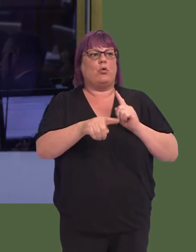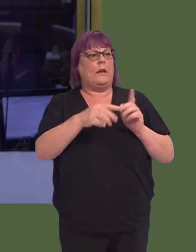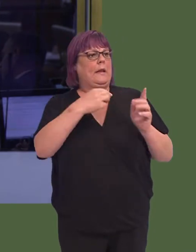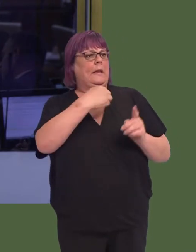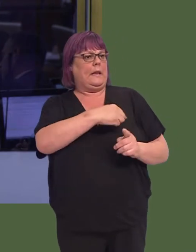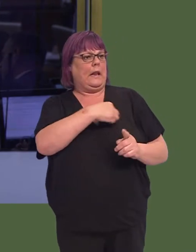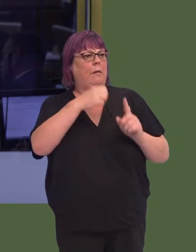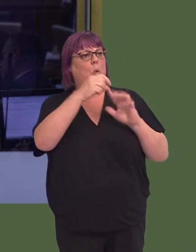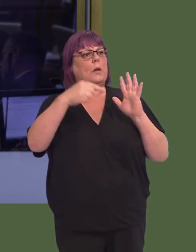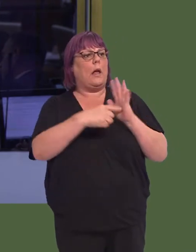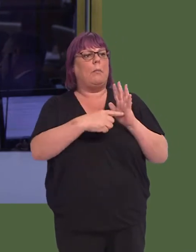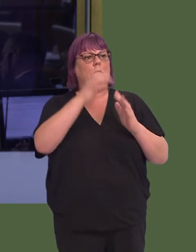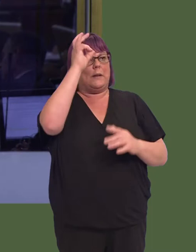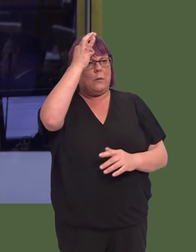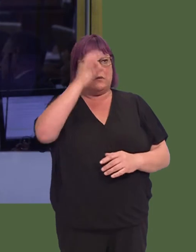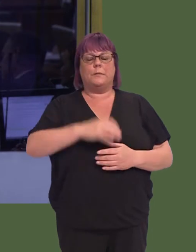from Neath Port Talbot council.